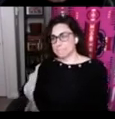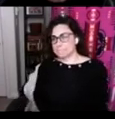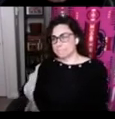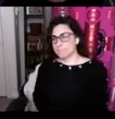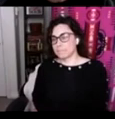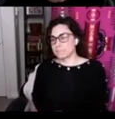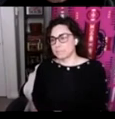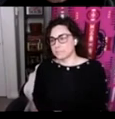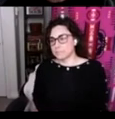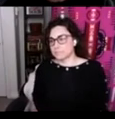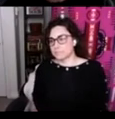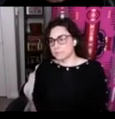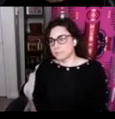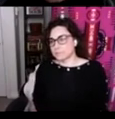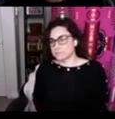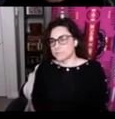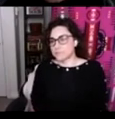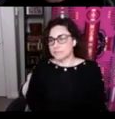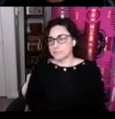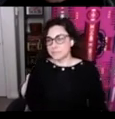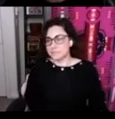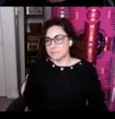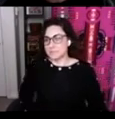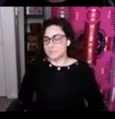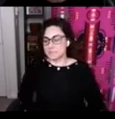we stand on shoulders of giants as the saying goes with